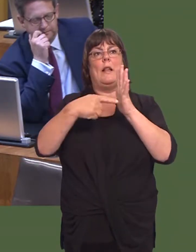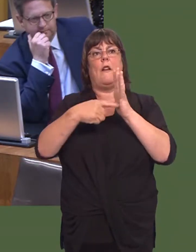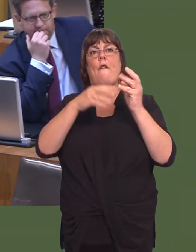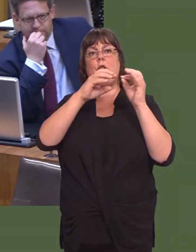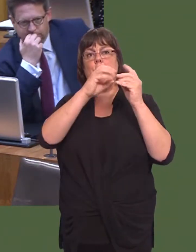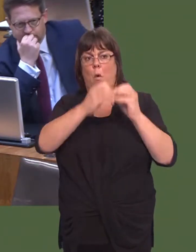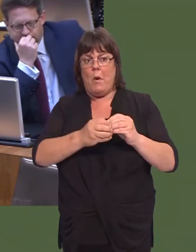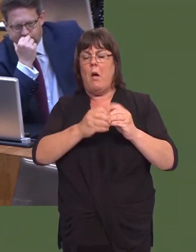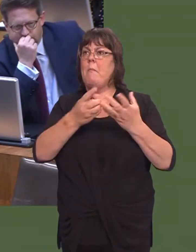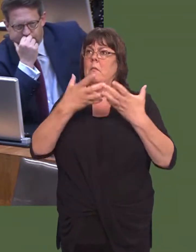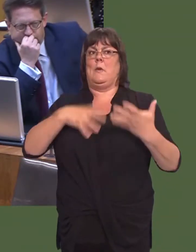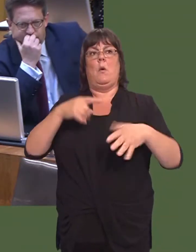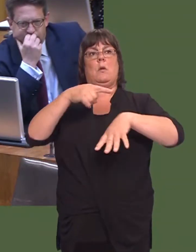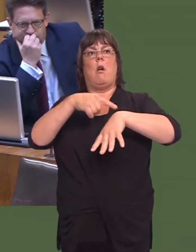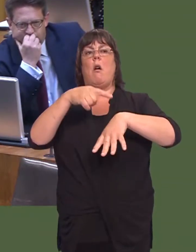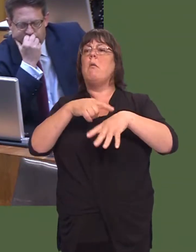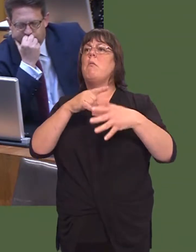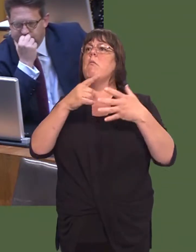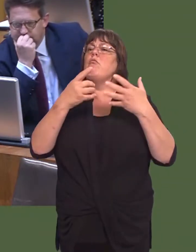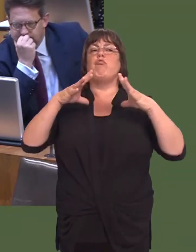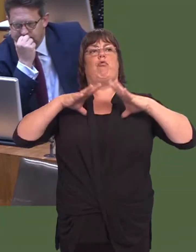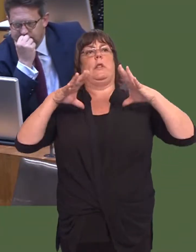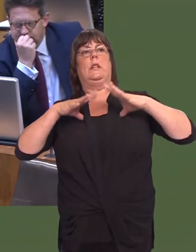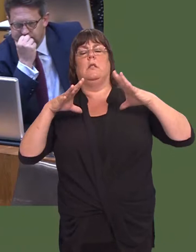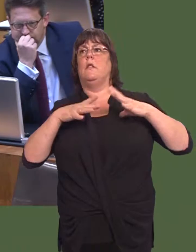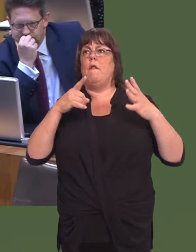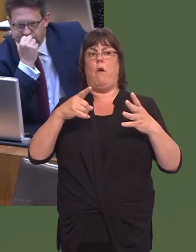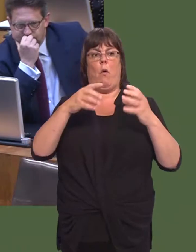end of its life, and now is the time to start planning for a new formula that would reflect